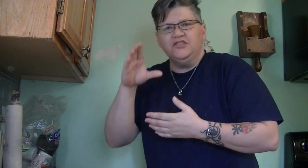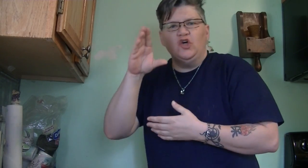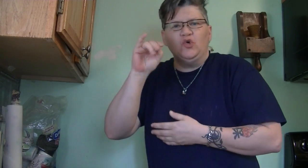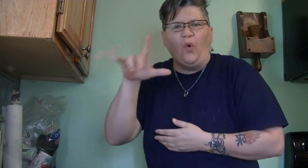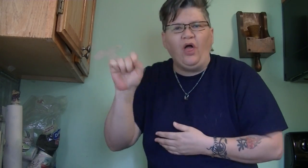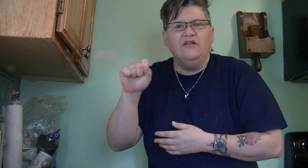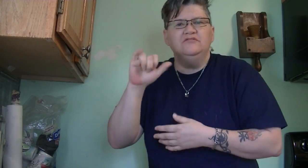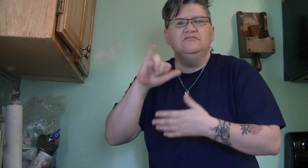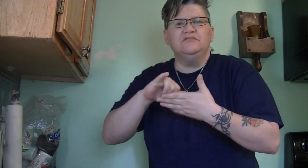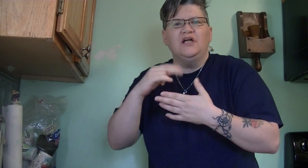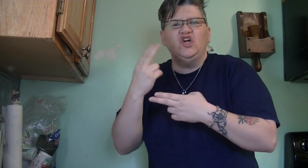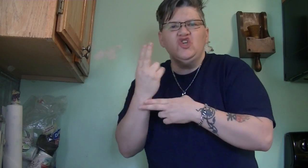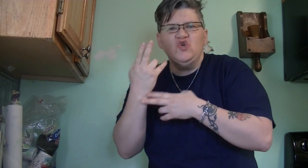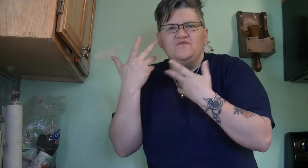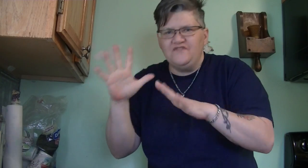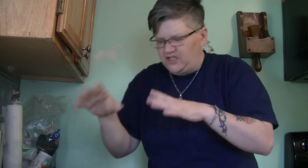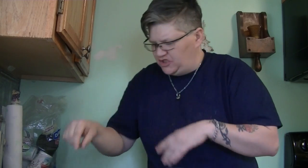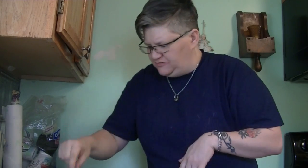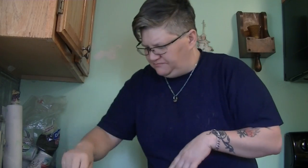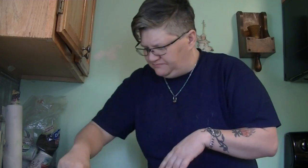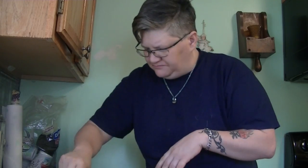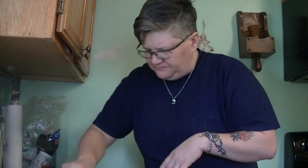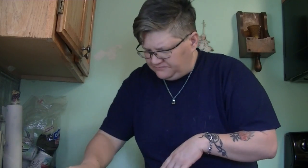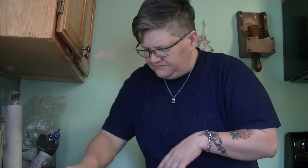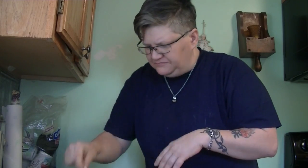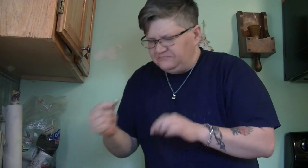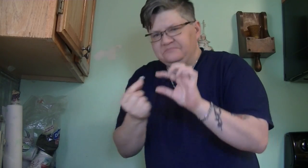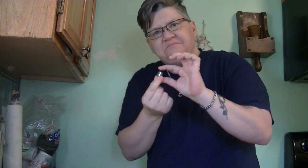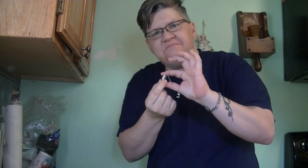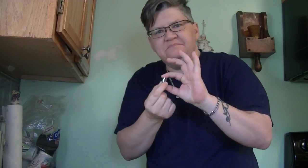I collected used coils